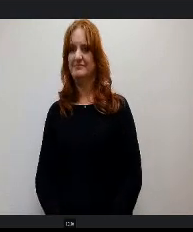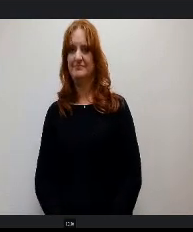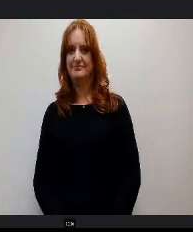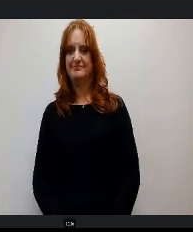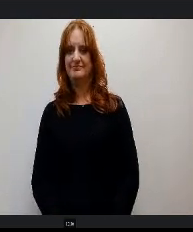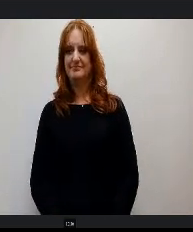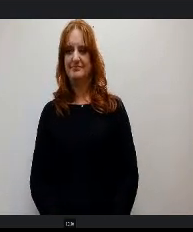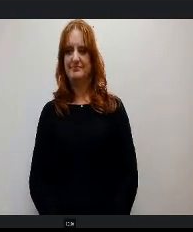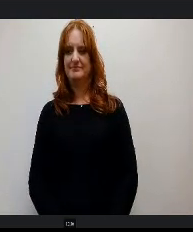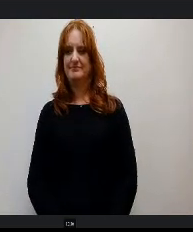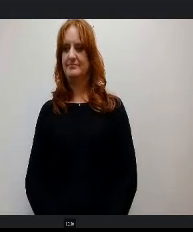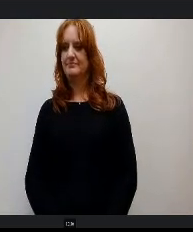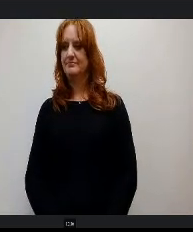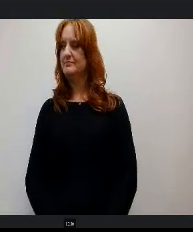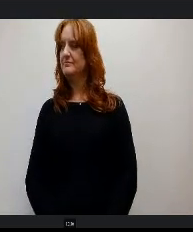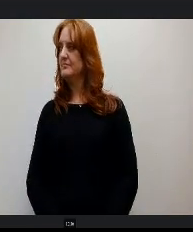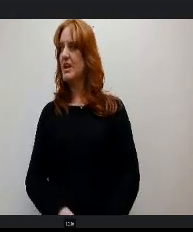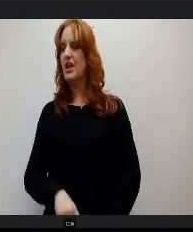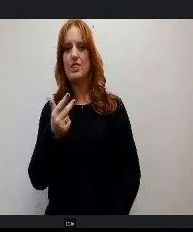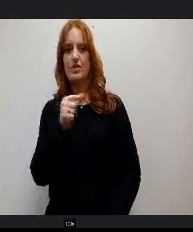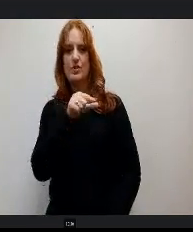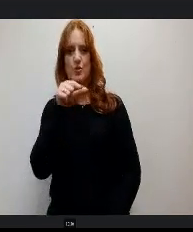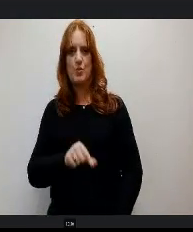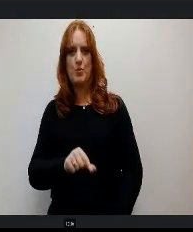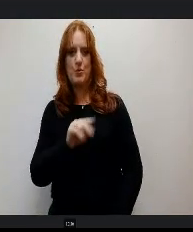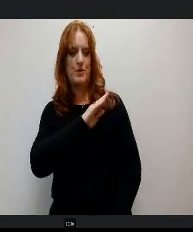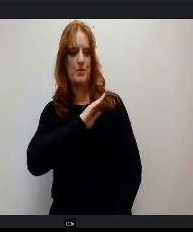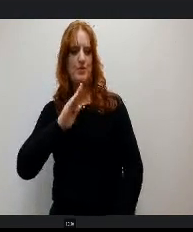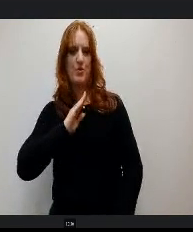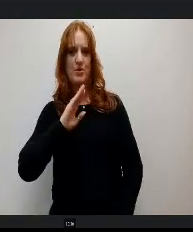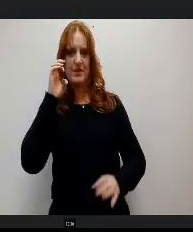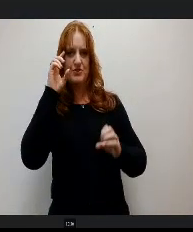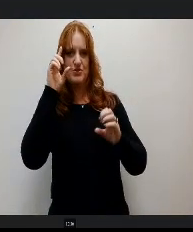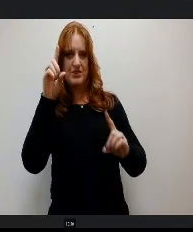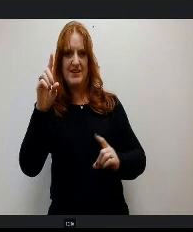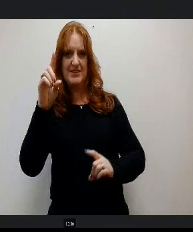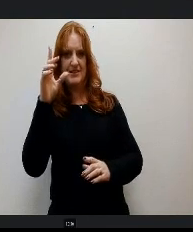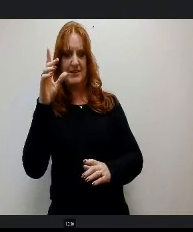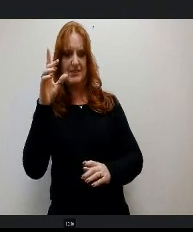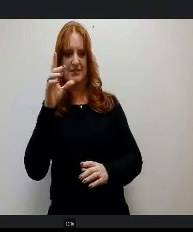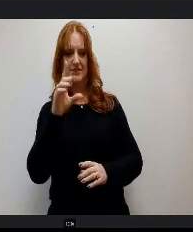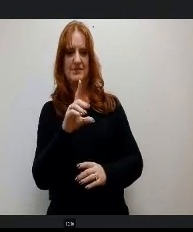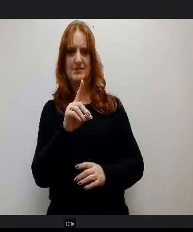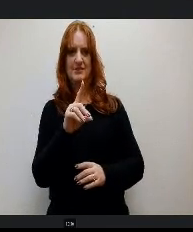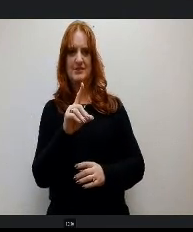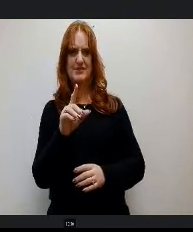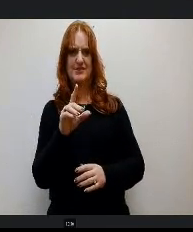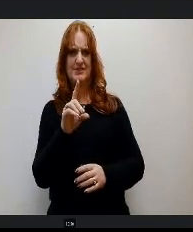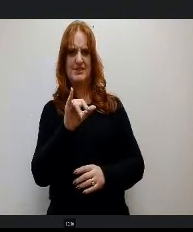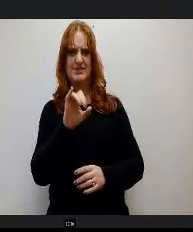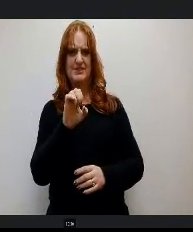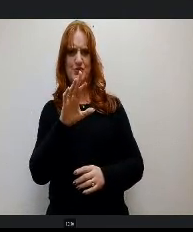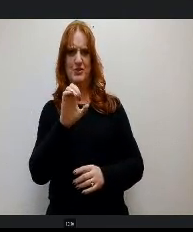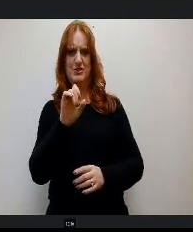Third quarter Board of Education discretionary budget update. Does anyone have questions or comments on that, Mister chair missus